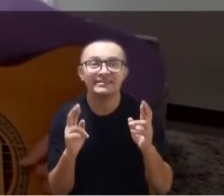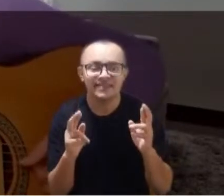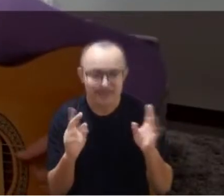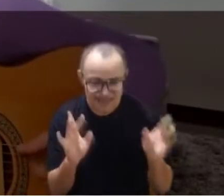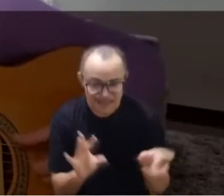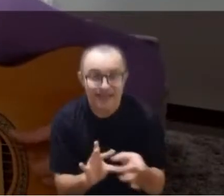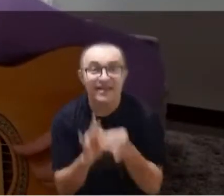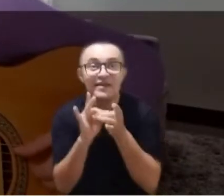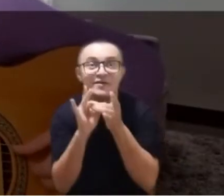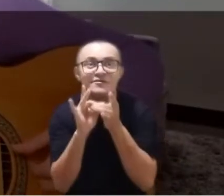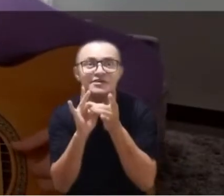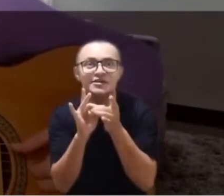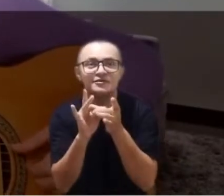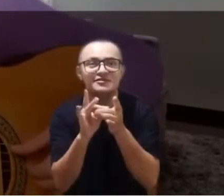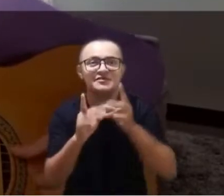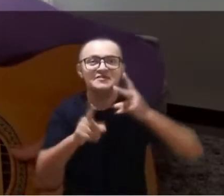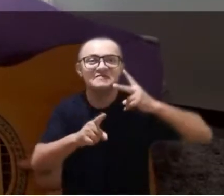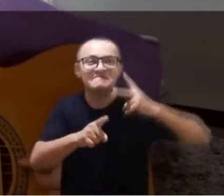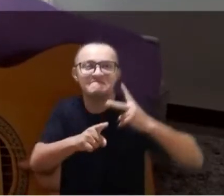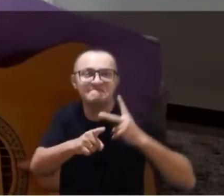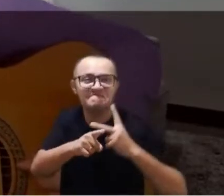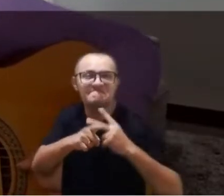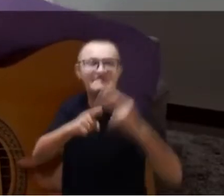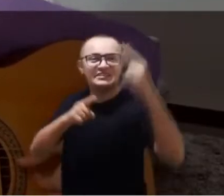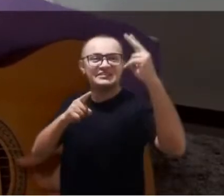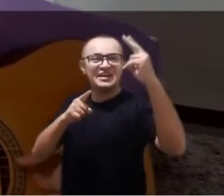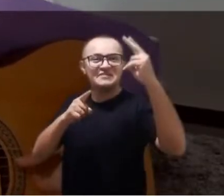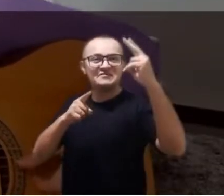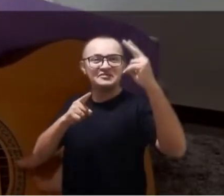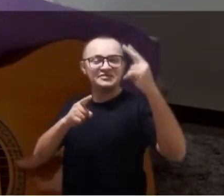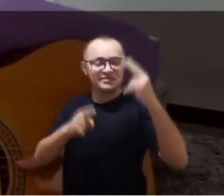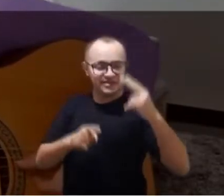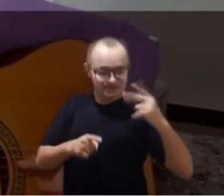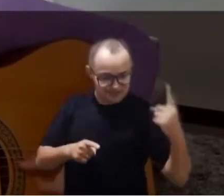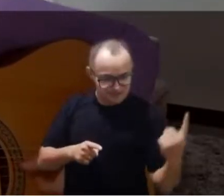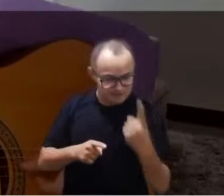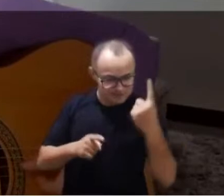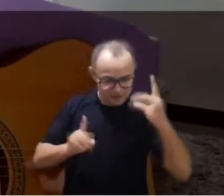and we will be winners; let us be only one.